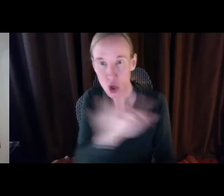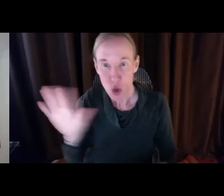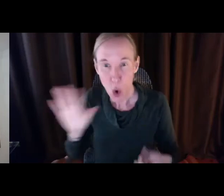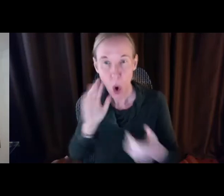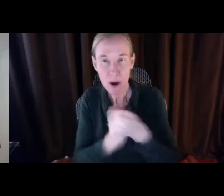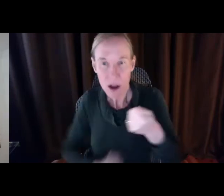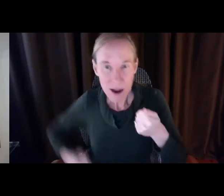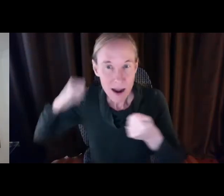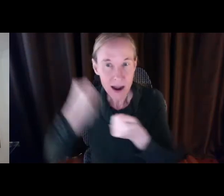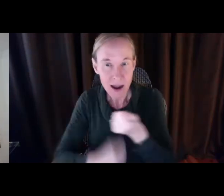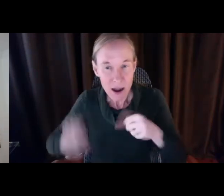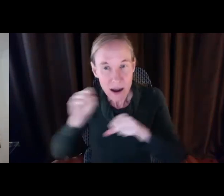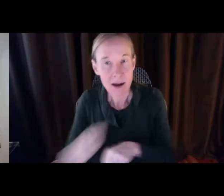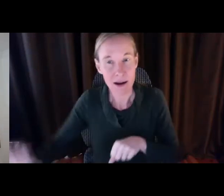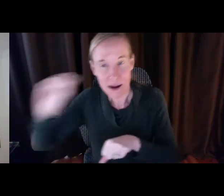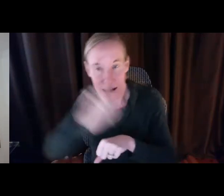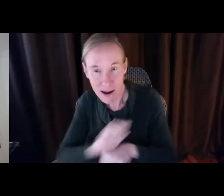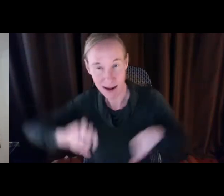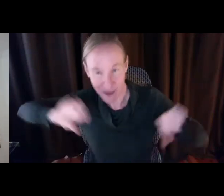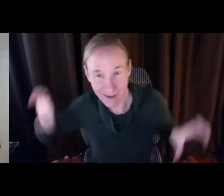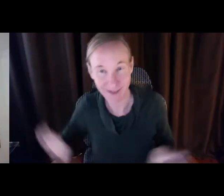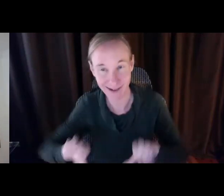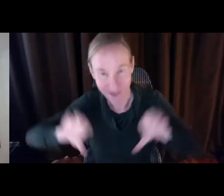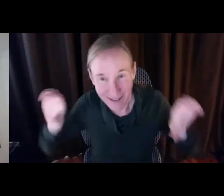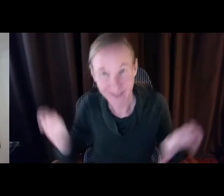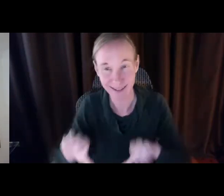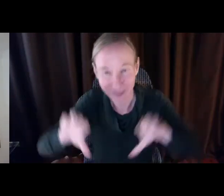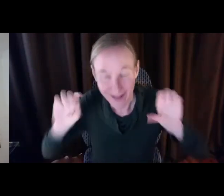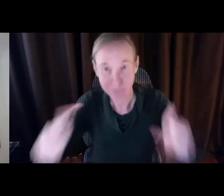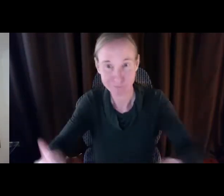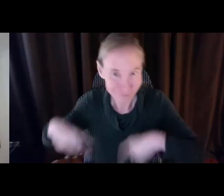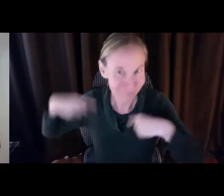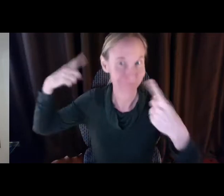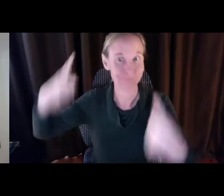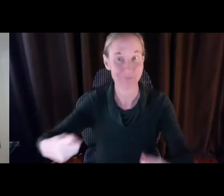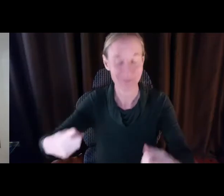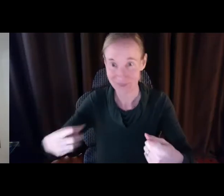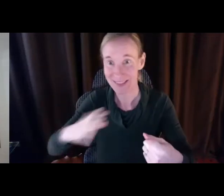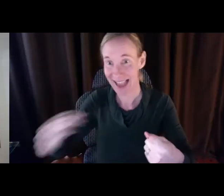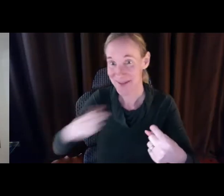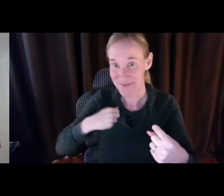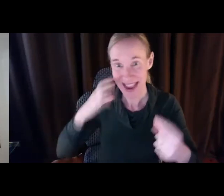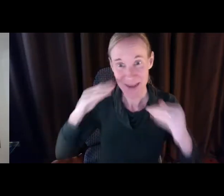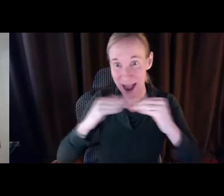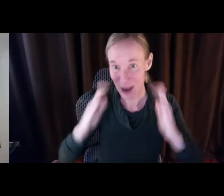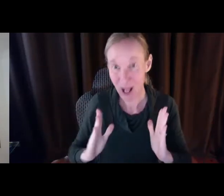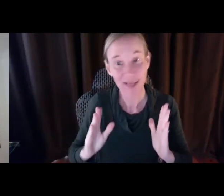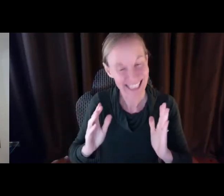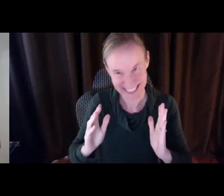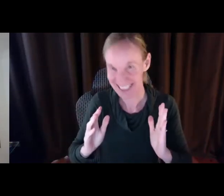. This is the year I believe we are finally going to get it done. Because of all of the work that you all have put in